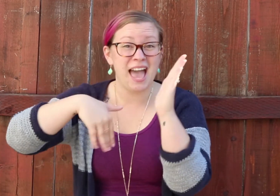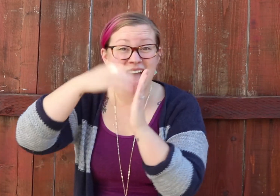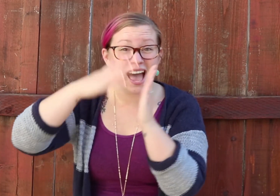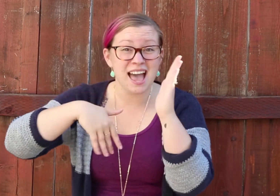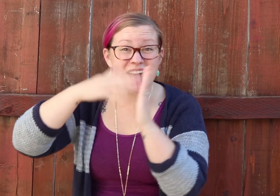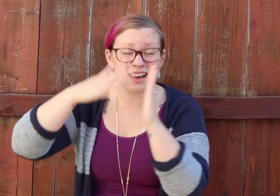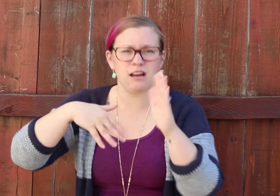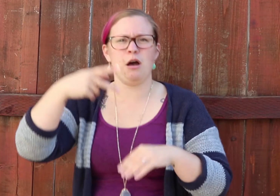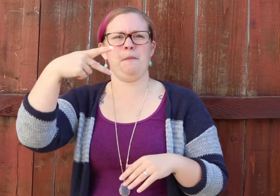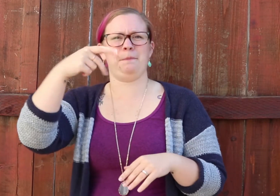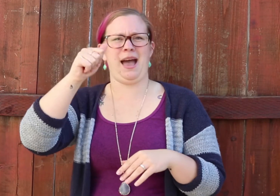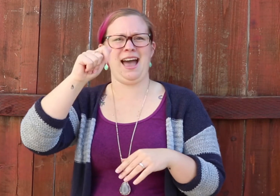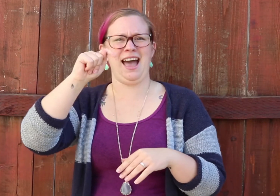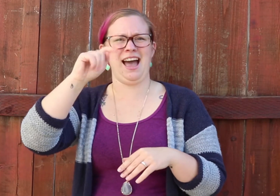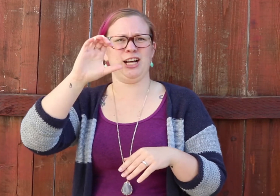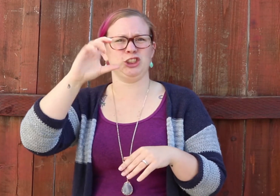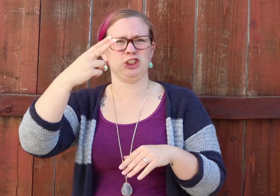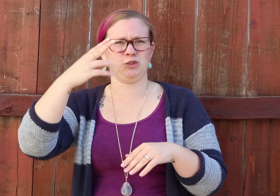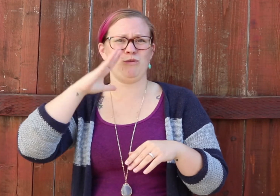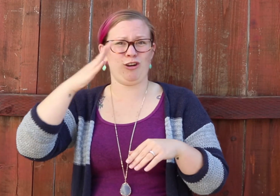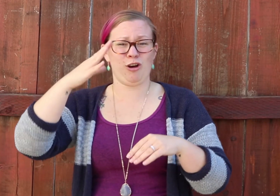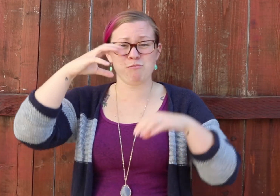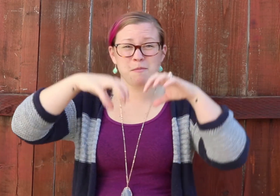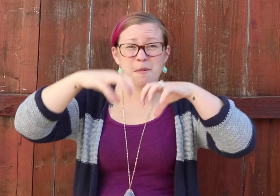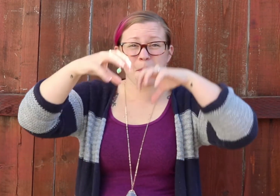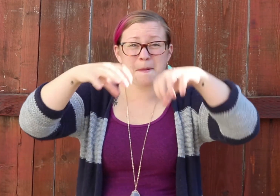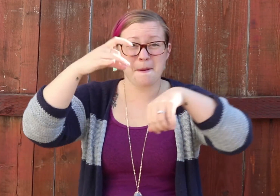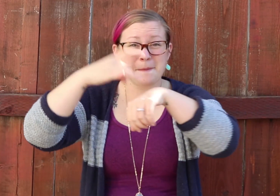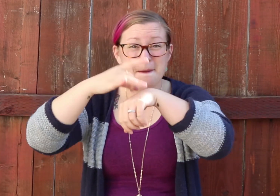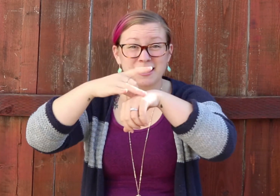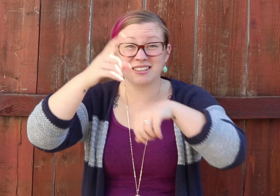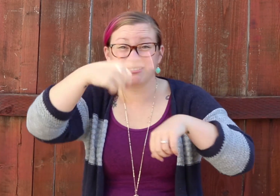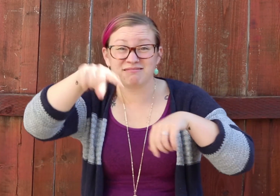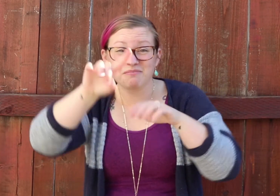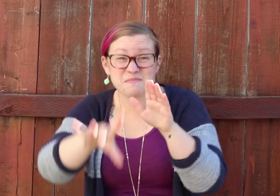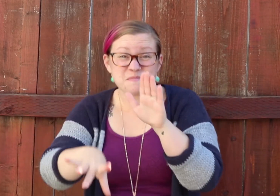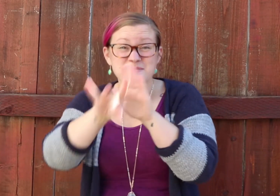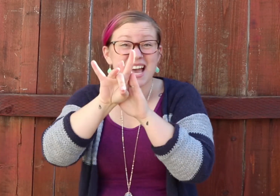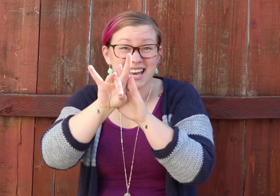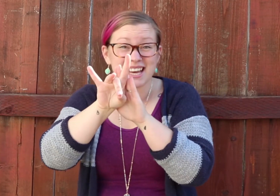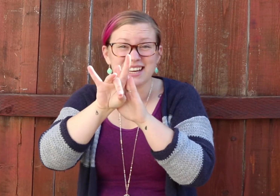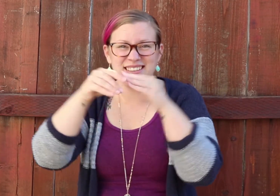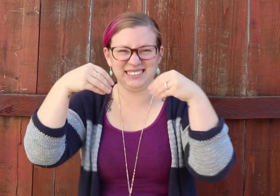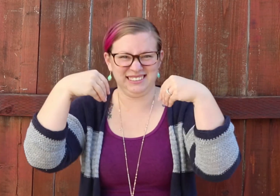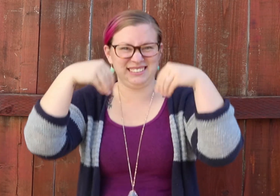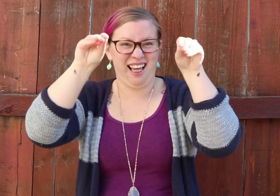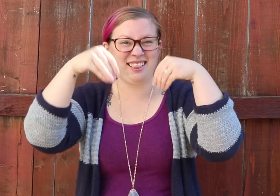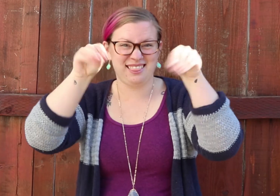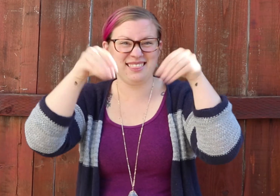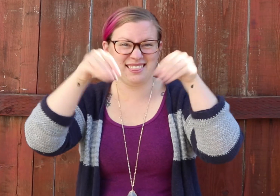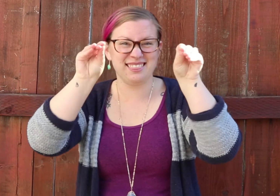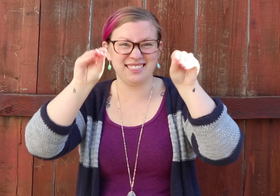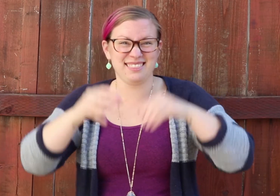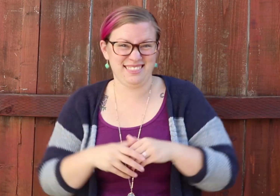We will have a patch of pumpkins available for you too purchase and paint!